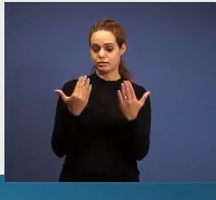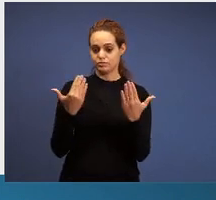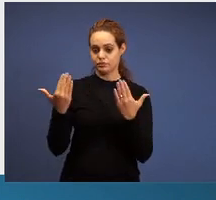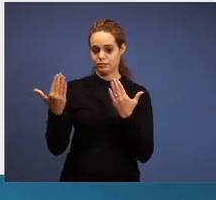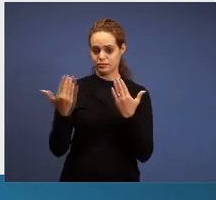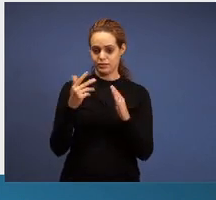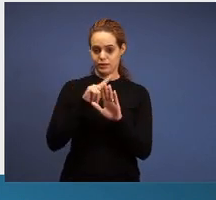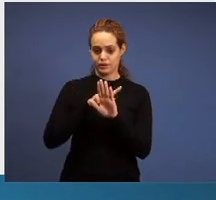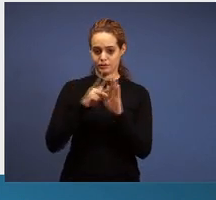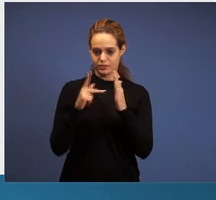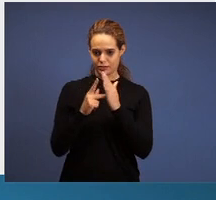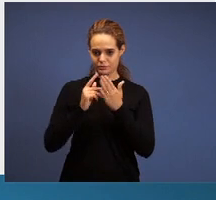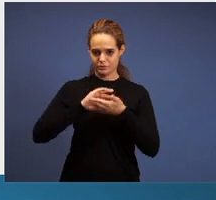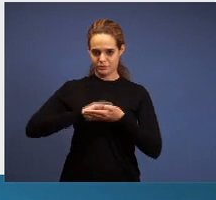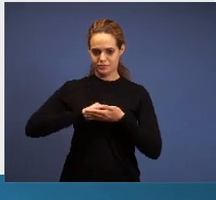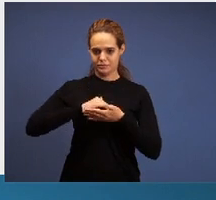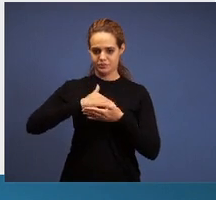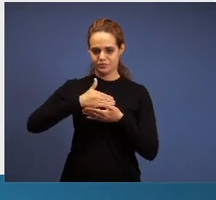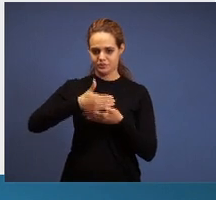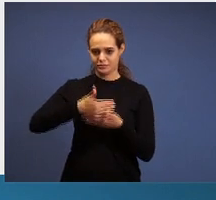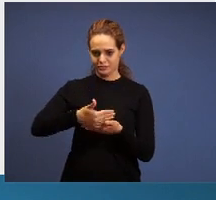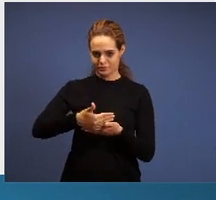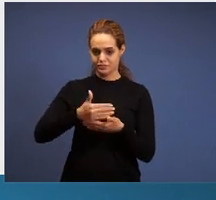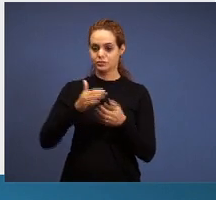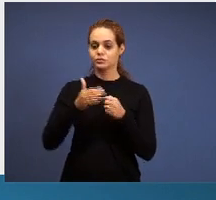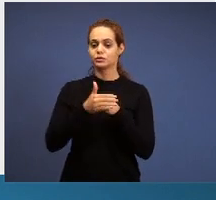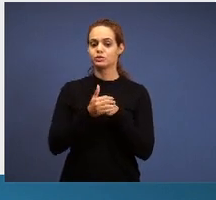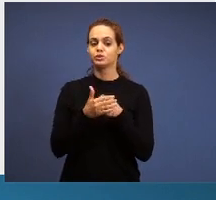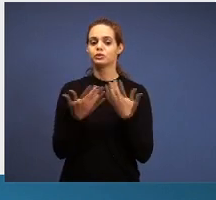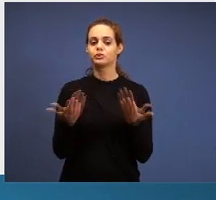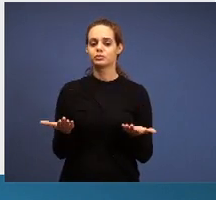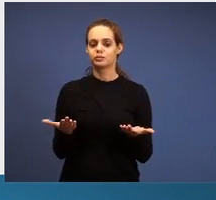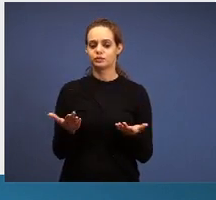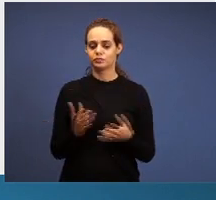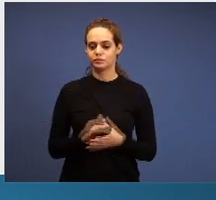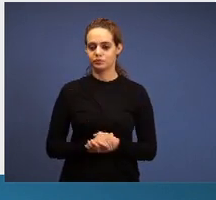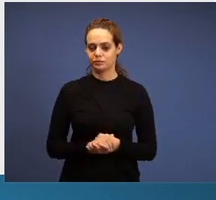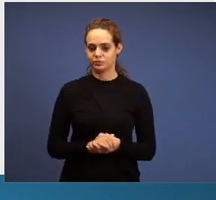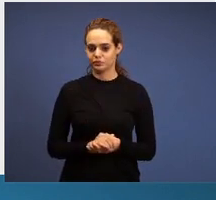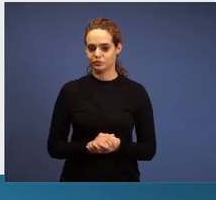don’t answer the wrong thing, take the church and answer on Tuesday, if you make a mistake